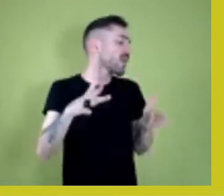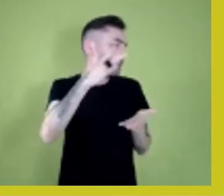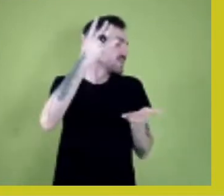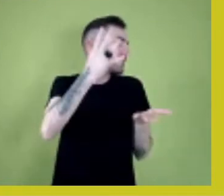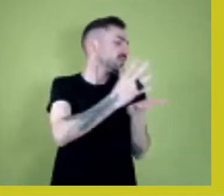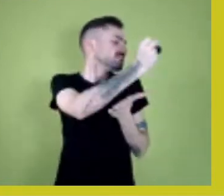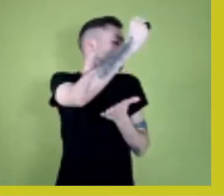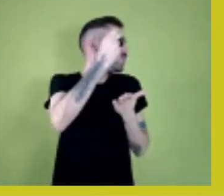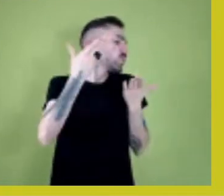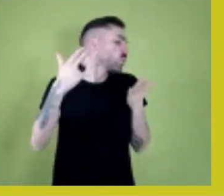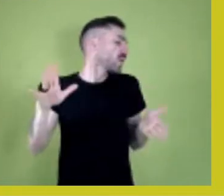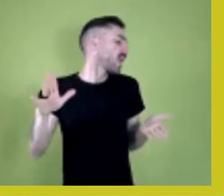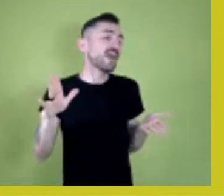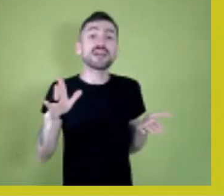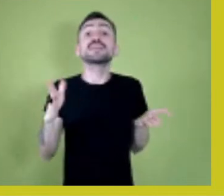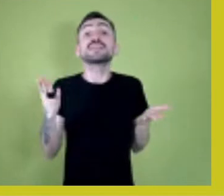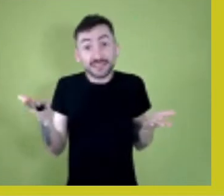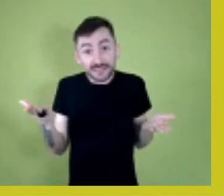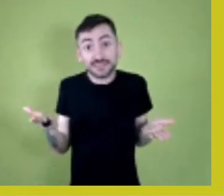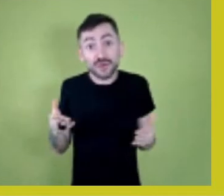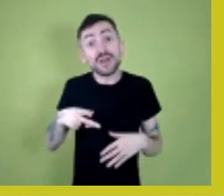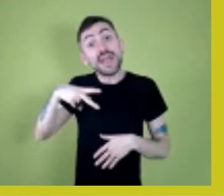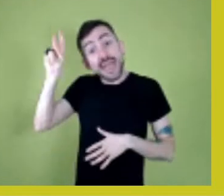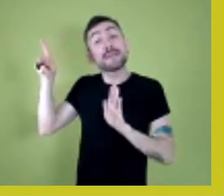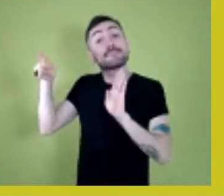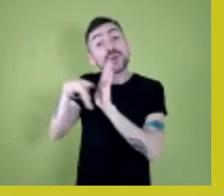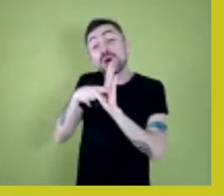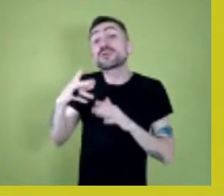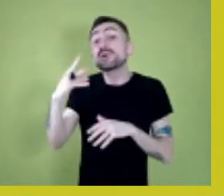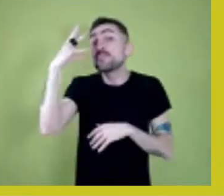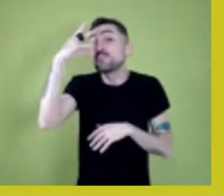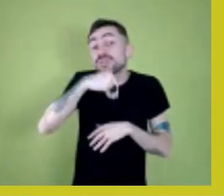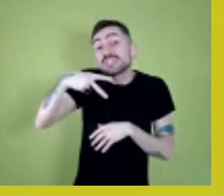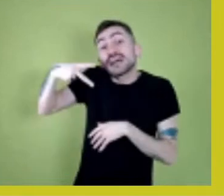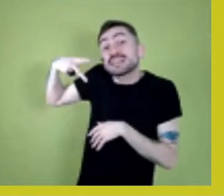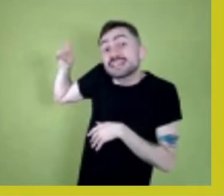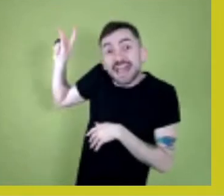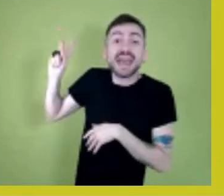So I’m glad there are other aesthetic models, because the Kaingáng model